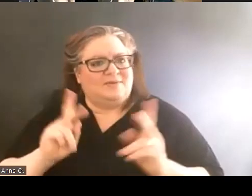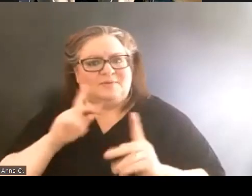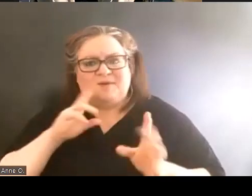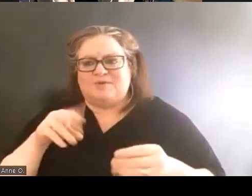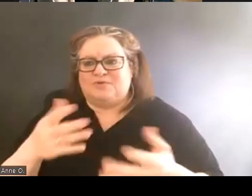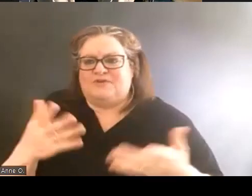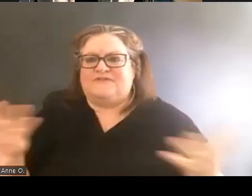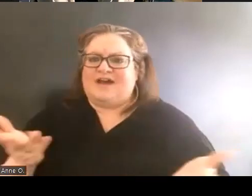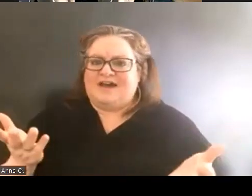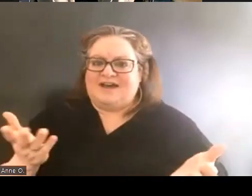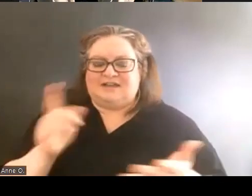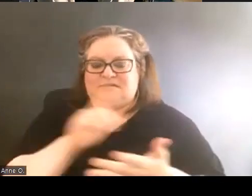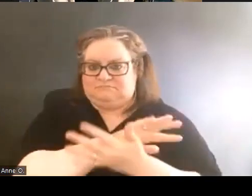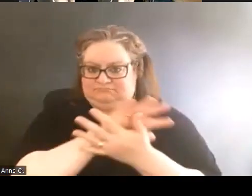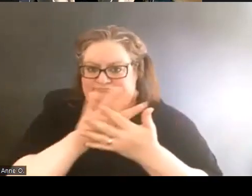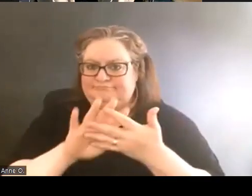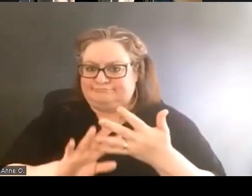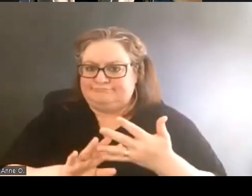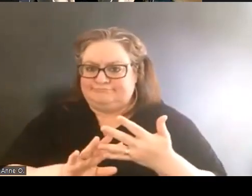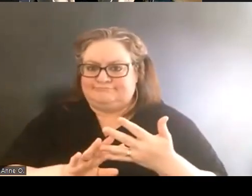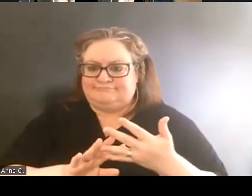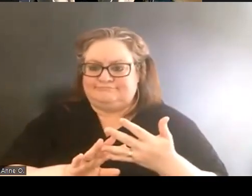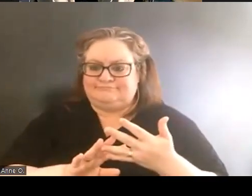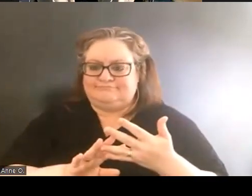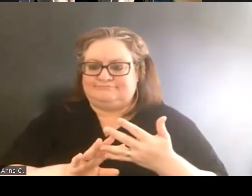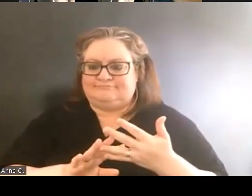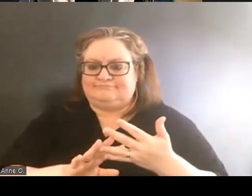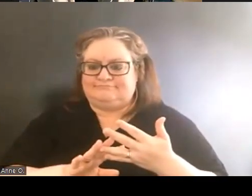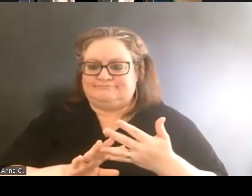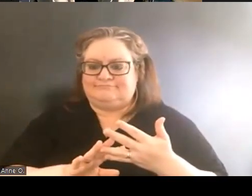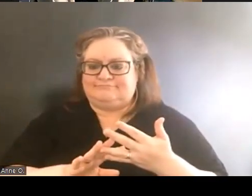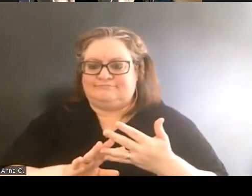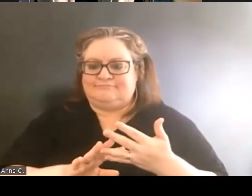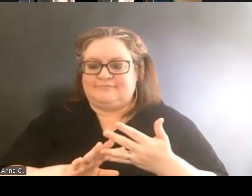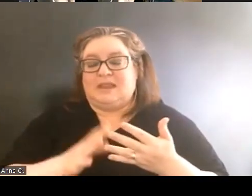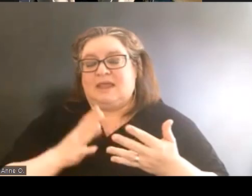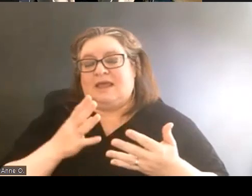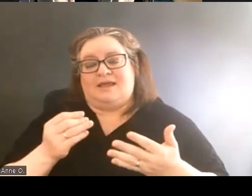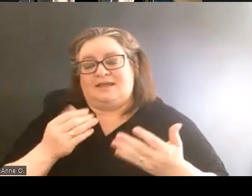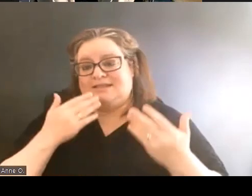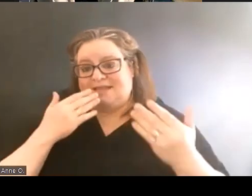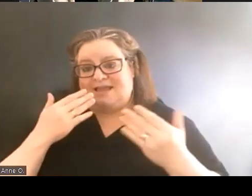And you know, thankfully there were enough people